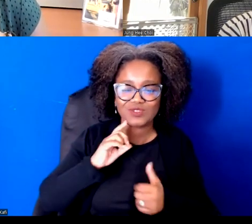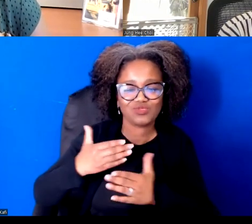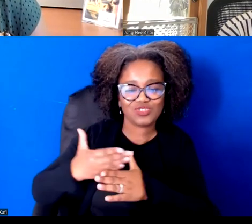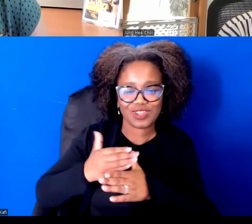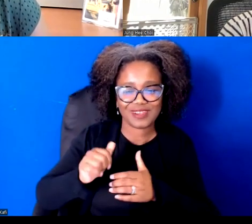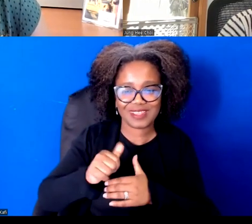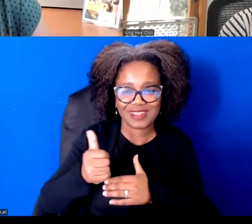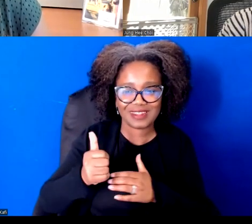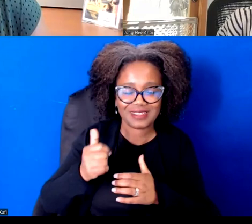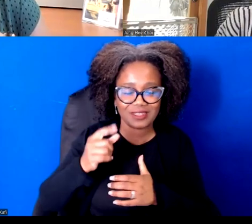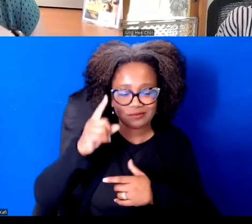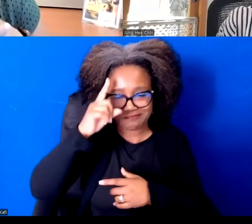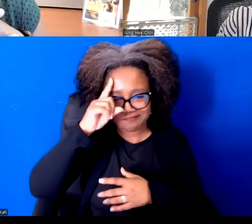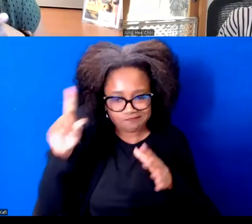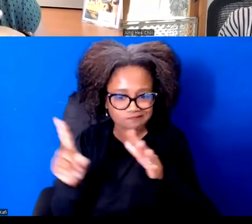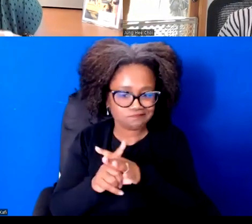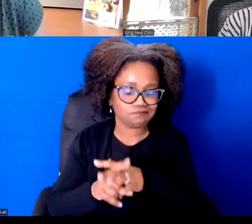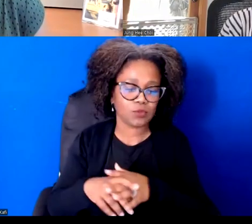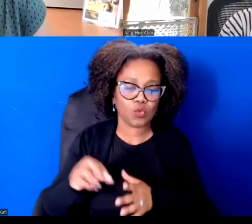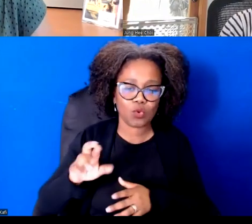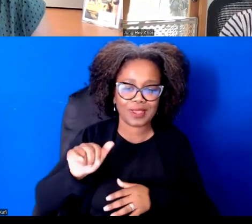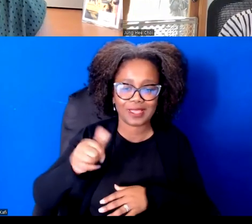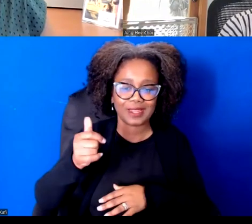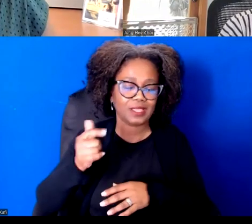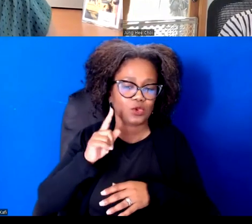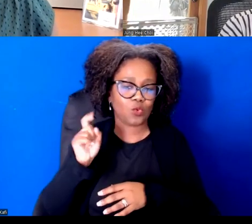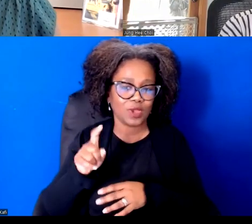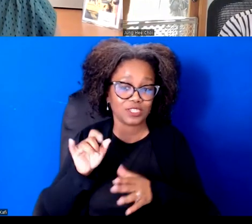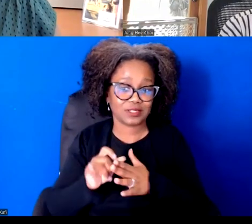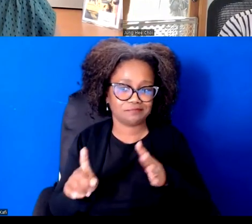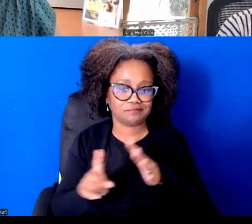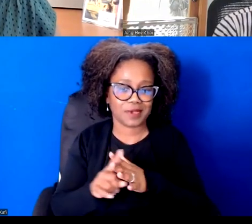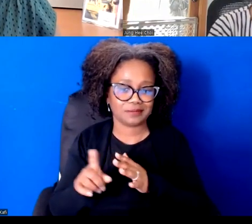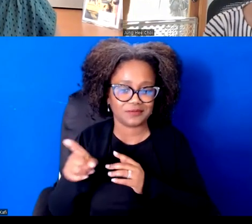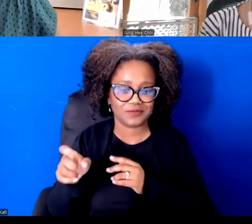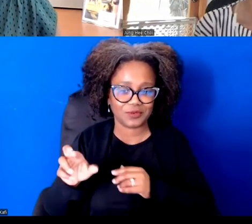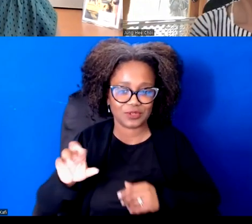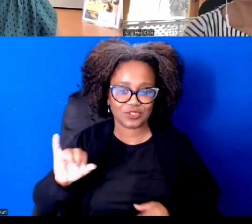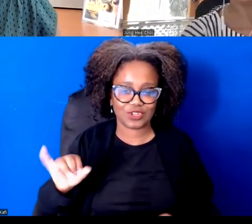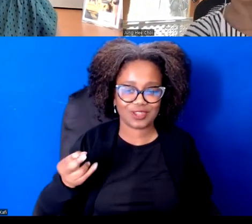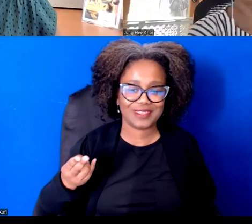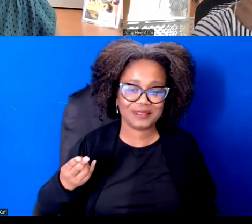waiting to hear any if there are any additional questions. Janet. Yeah.